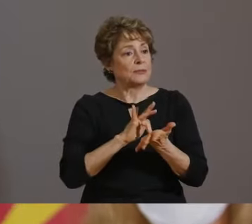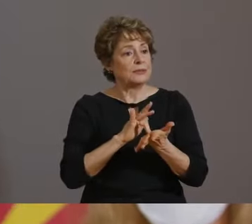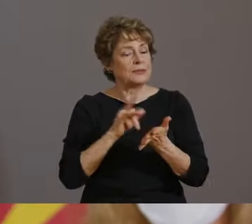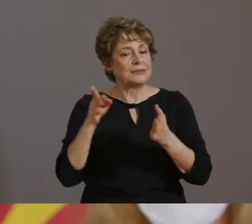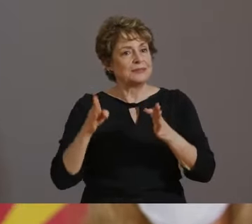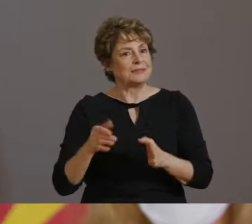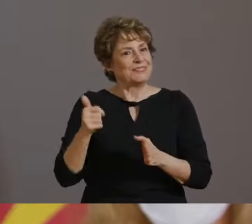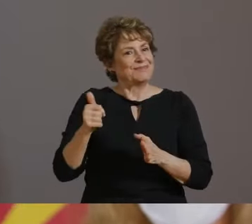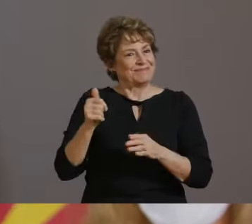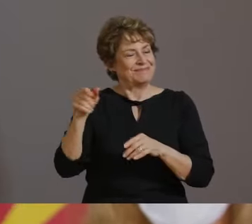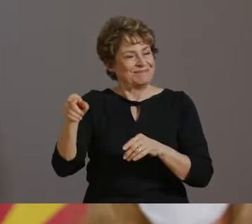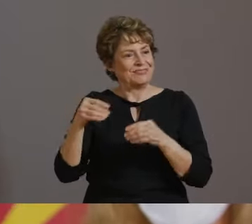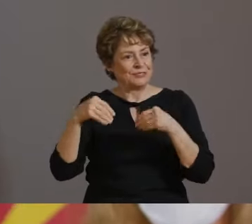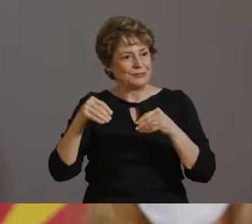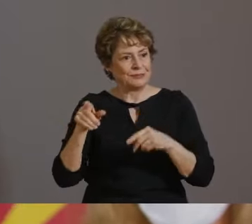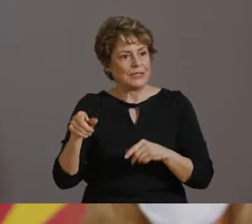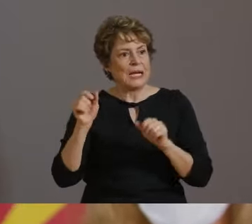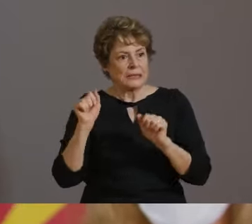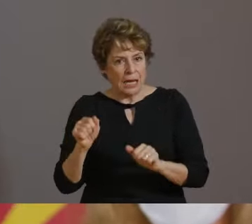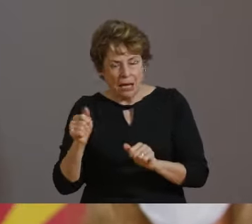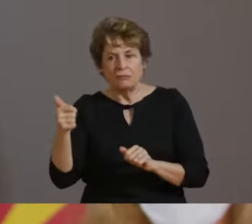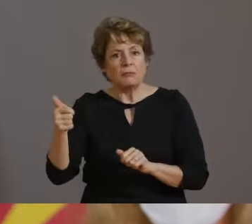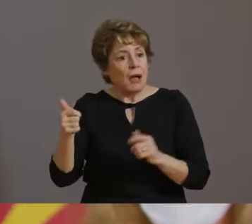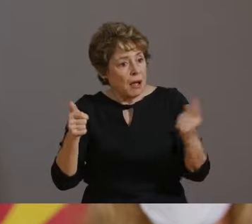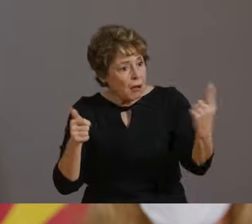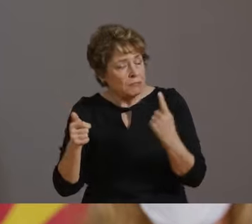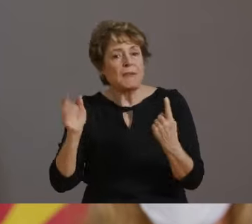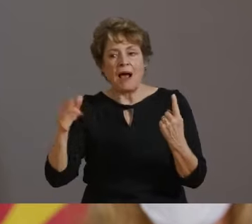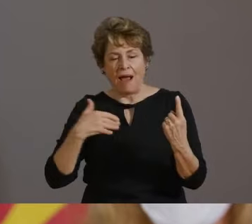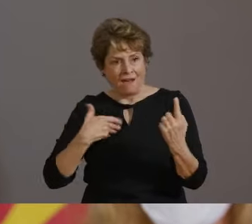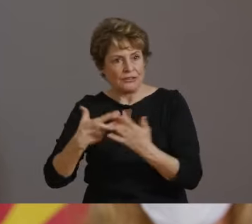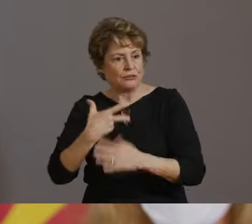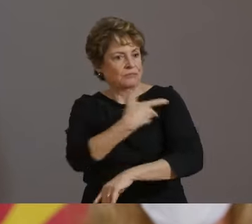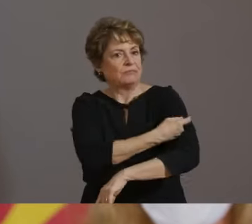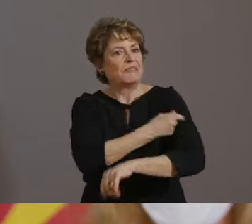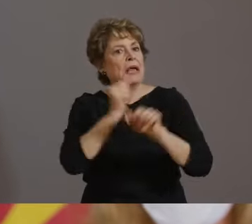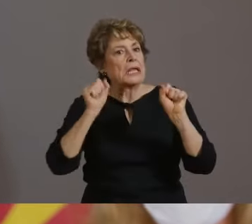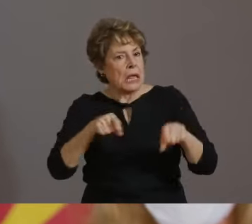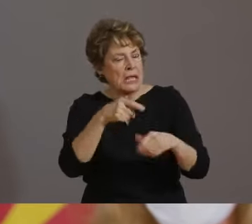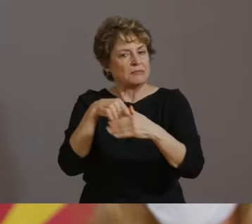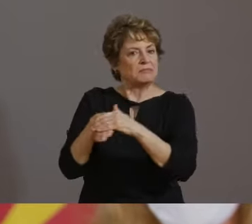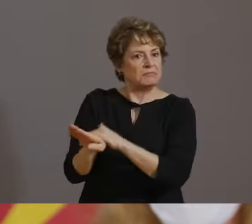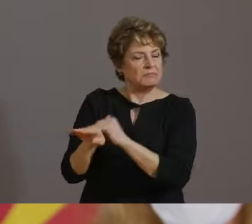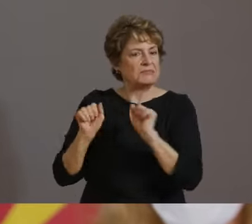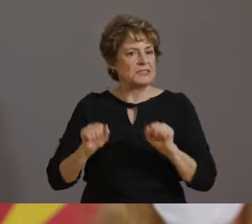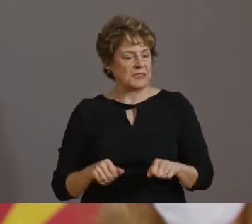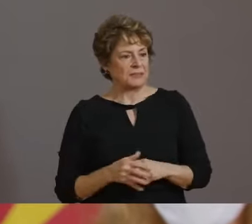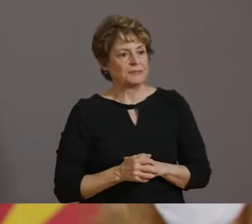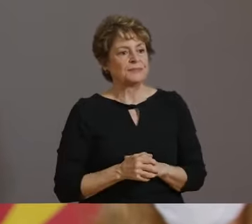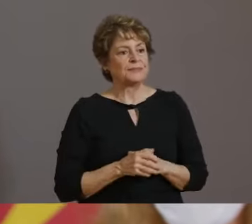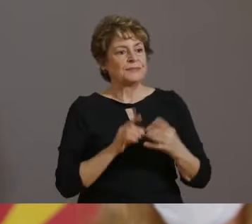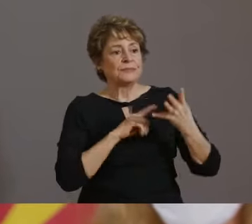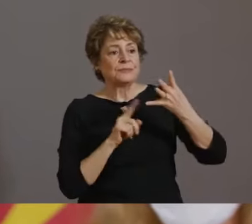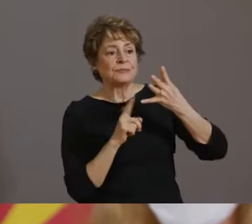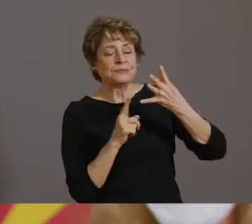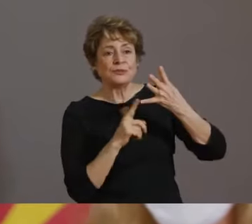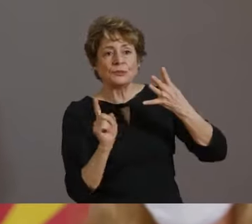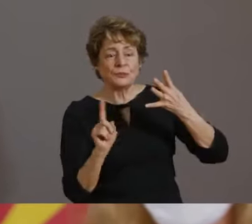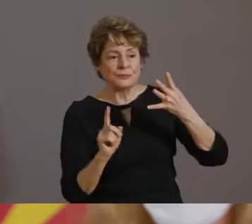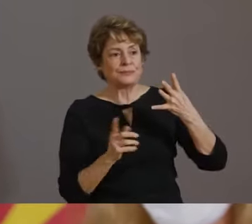AND THIS YEAR, AHCCCS MEMBERS WHO GET THEIR FLU SHOT WILL RECEIVE A $10 GIFT CARD.